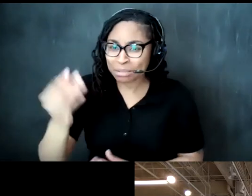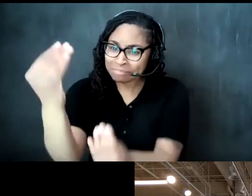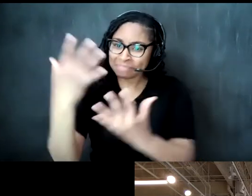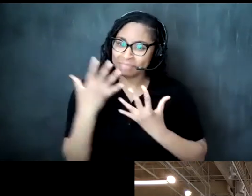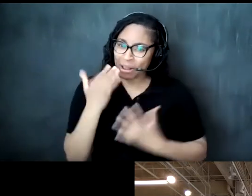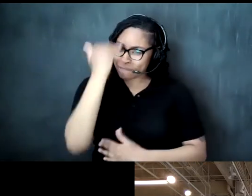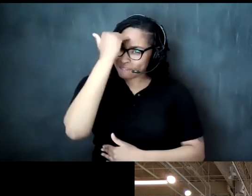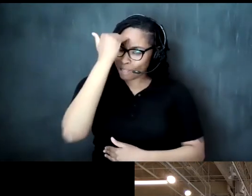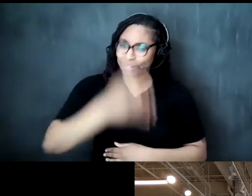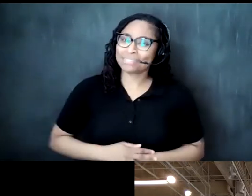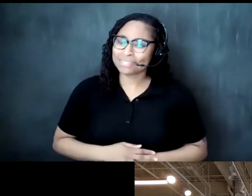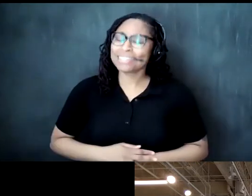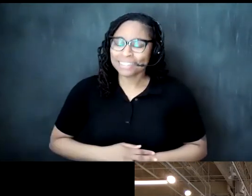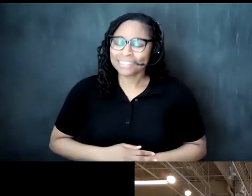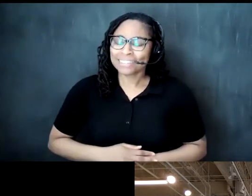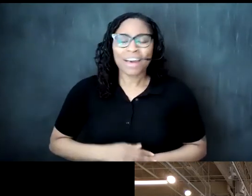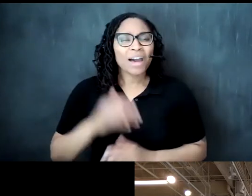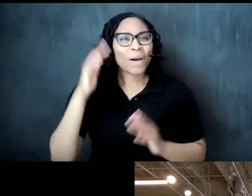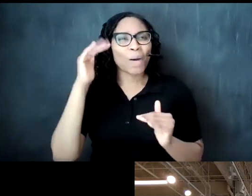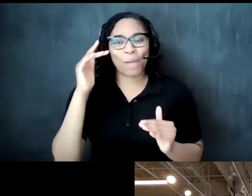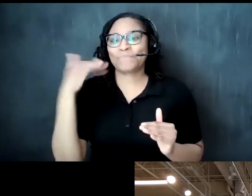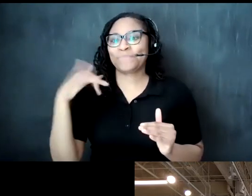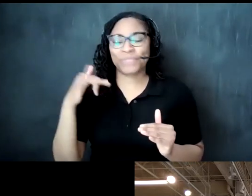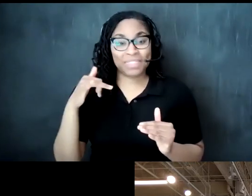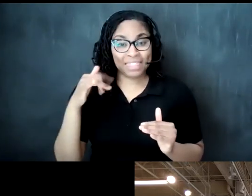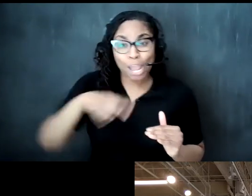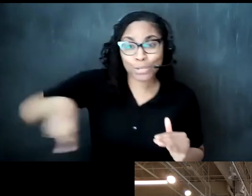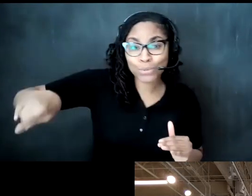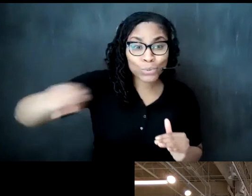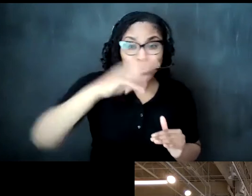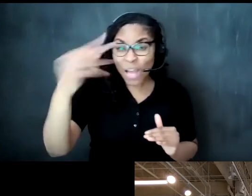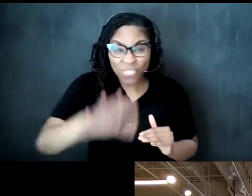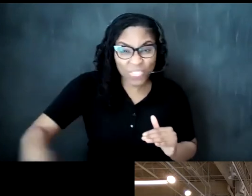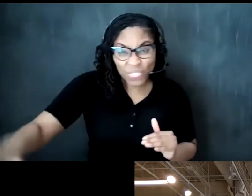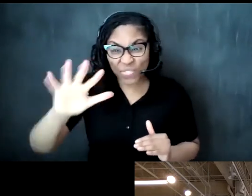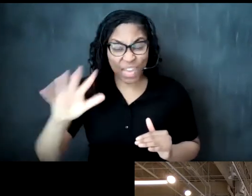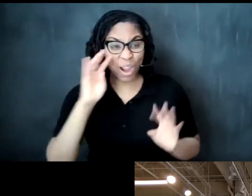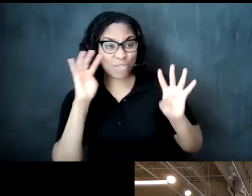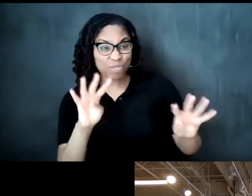that it was really um insightful for everyone here to experience that yes well thank you